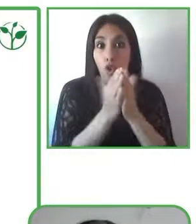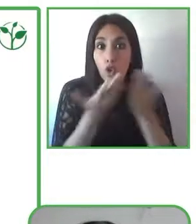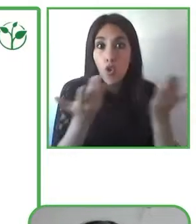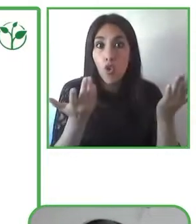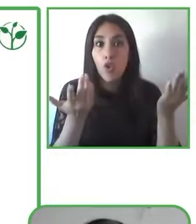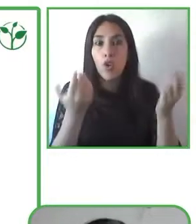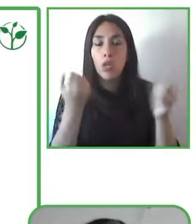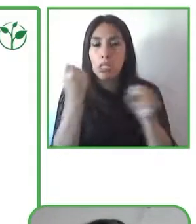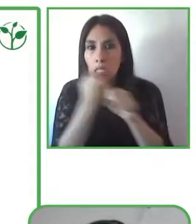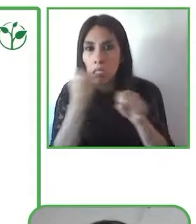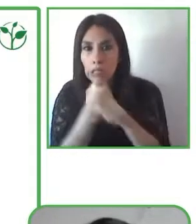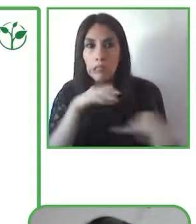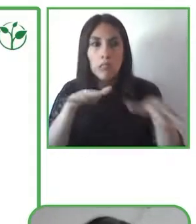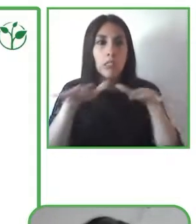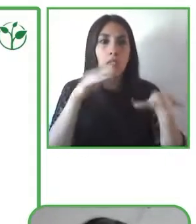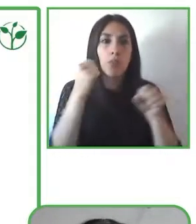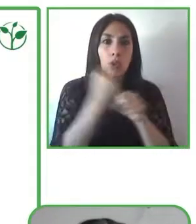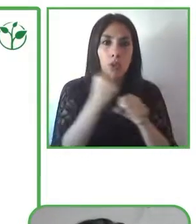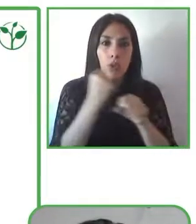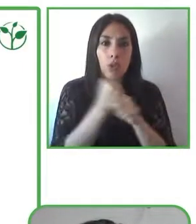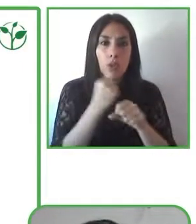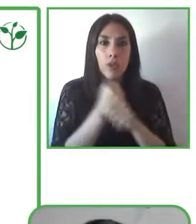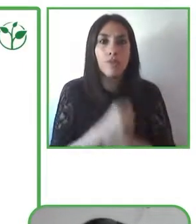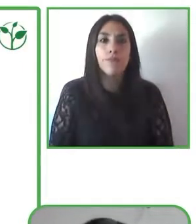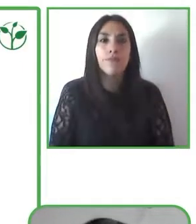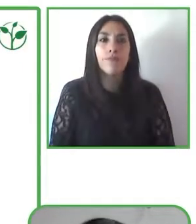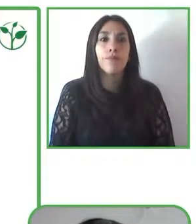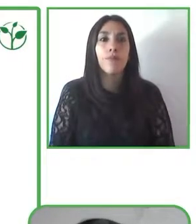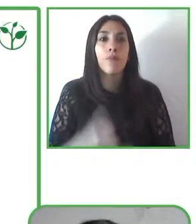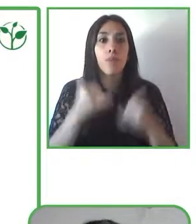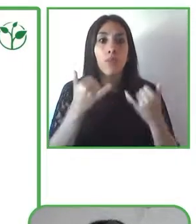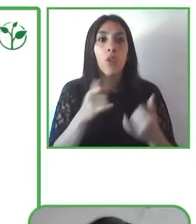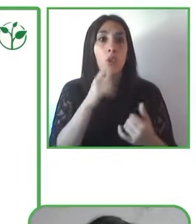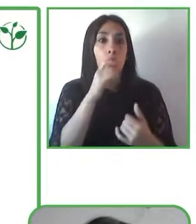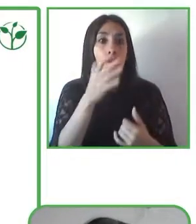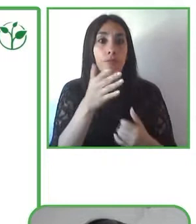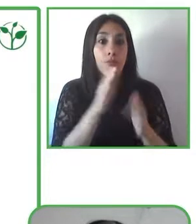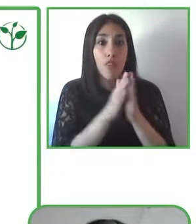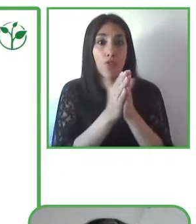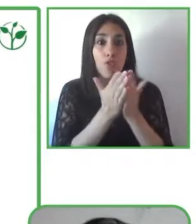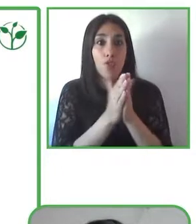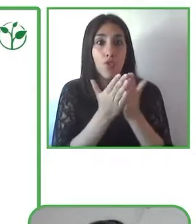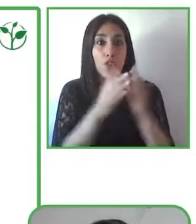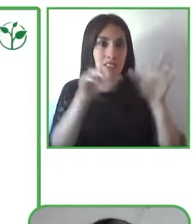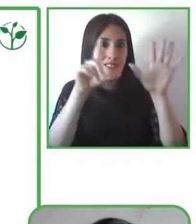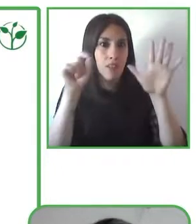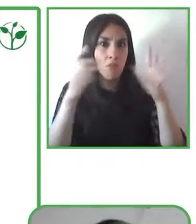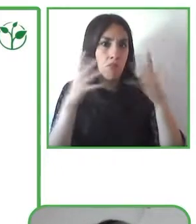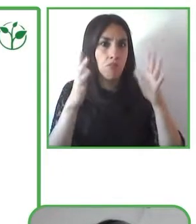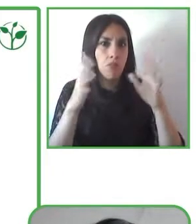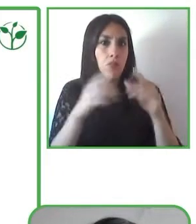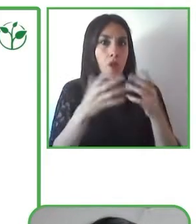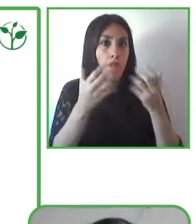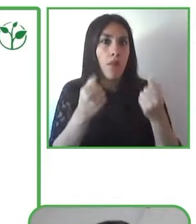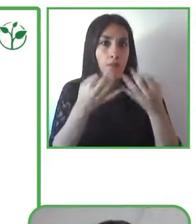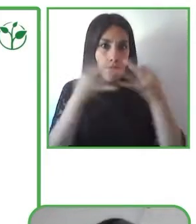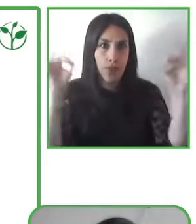We currently have more than 70 books that are complete free and completely free online and we